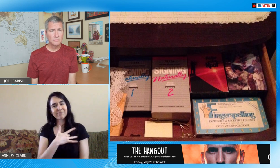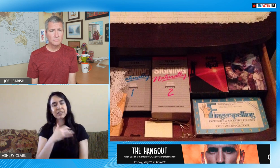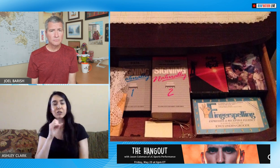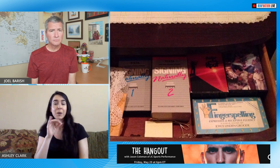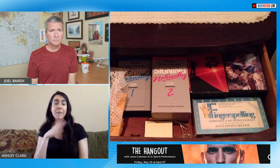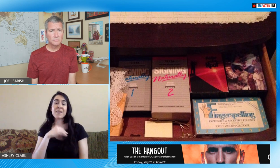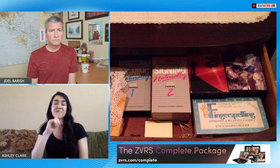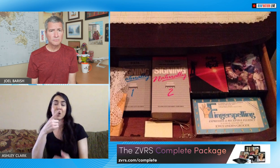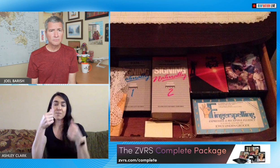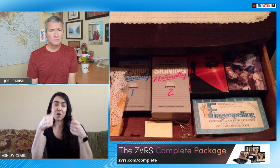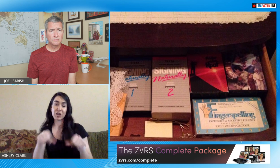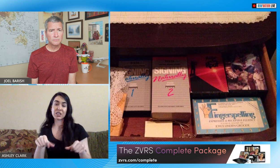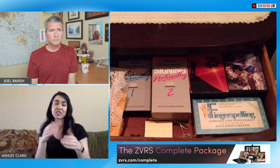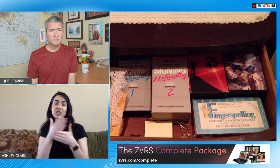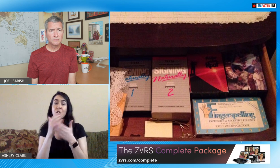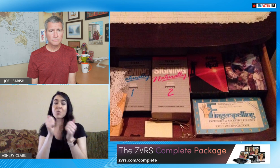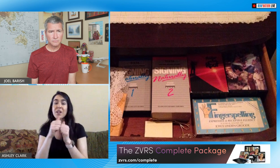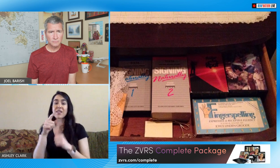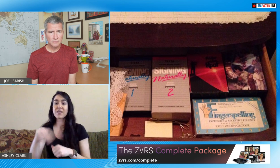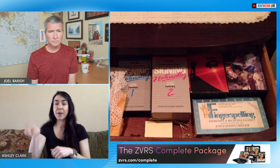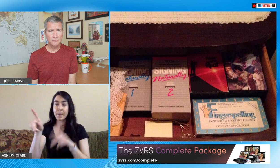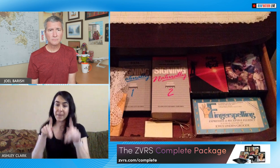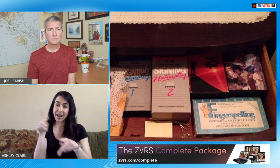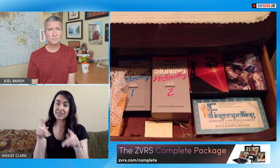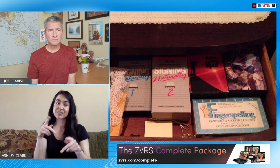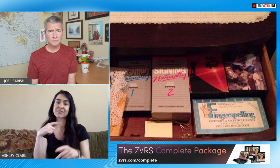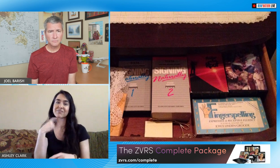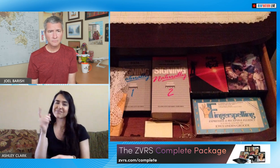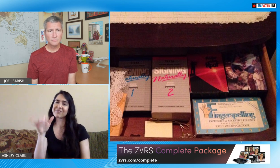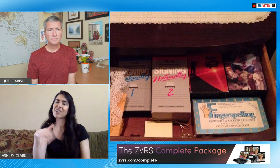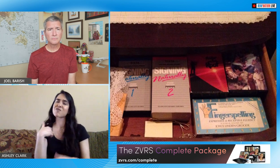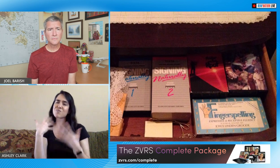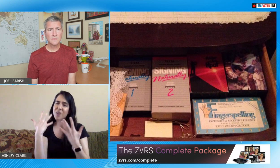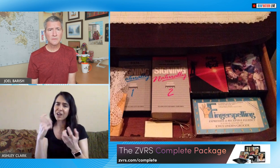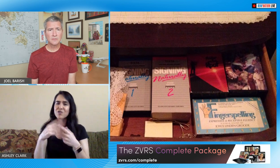for that and it's touching that they took that effort so this is the first